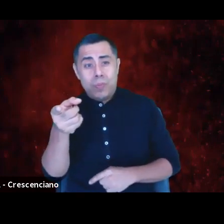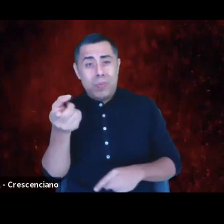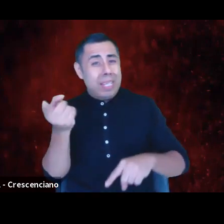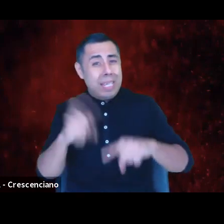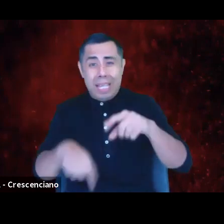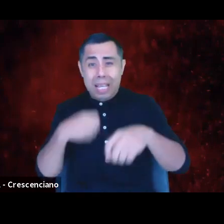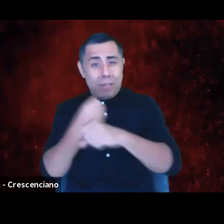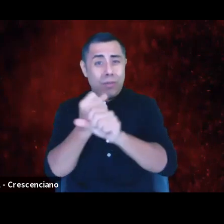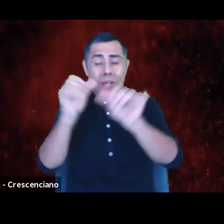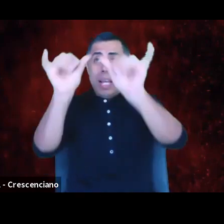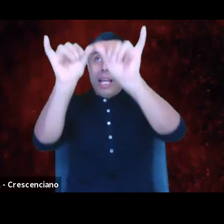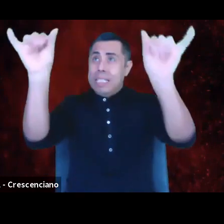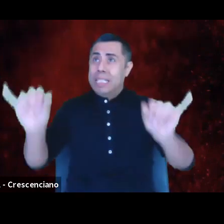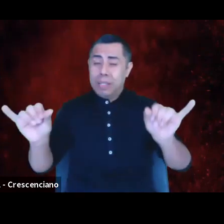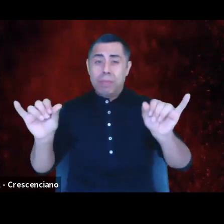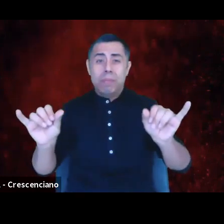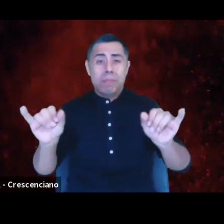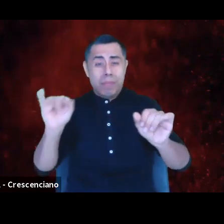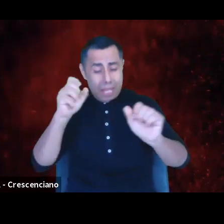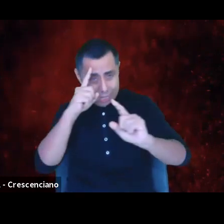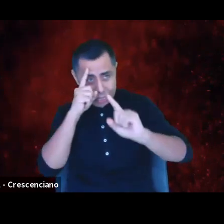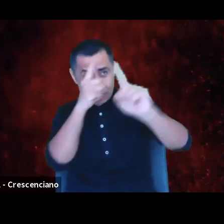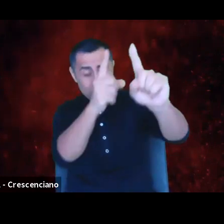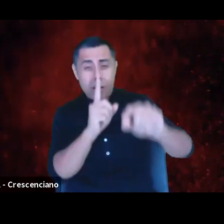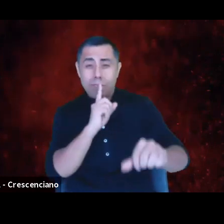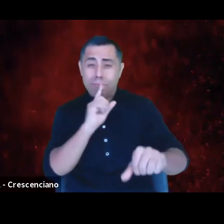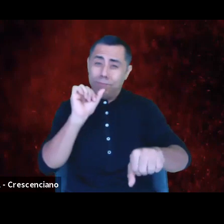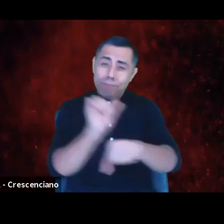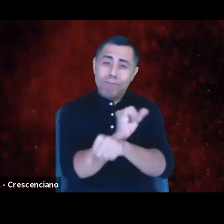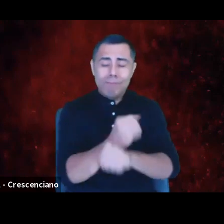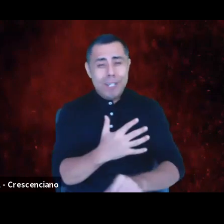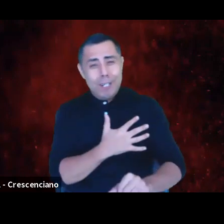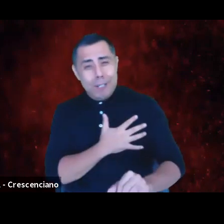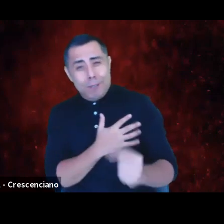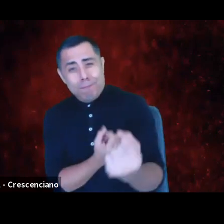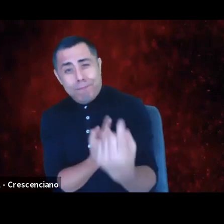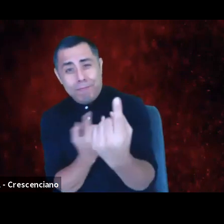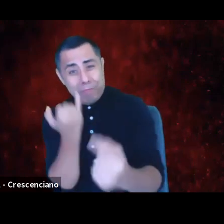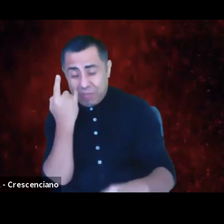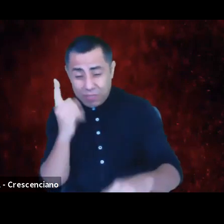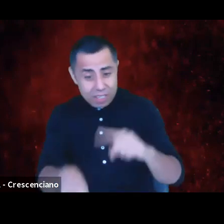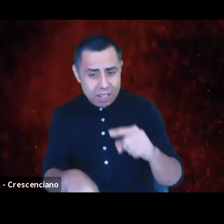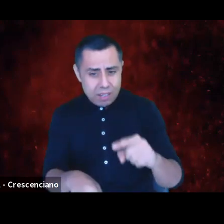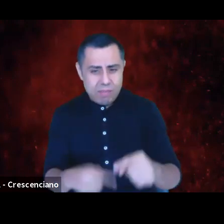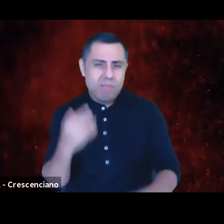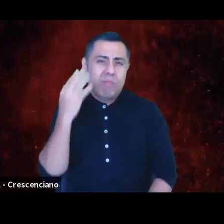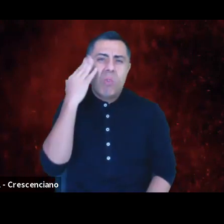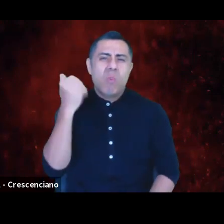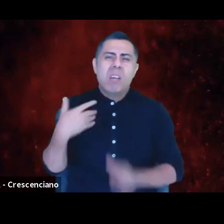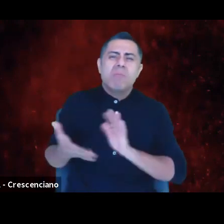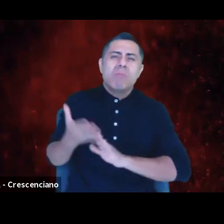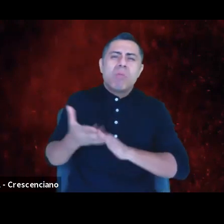then why are we leading theaters? Our government's leadership failed to respond to this COVID crisis.